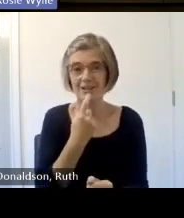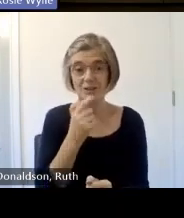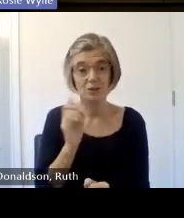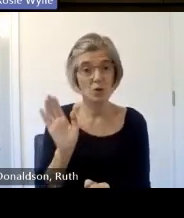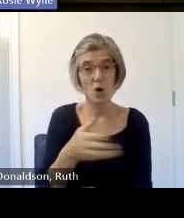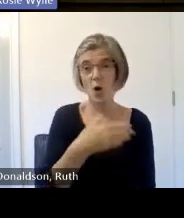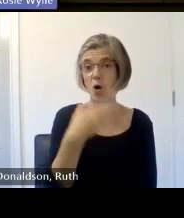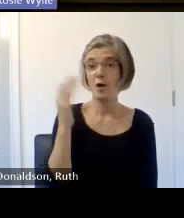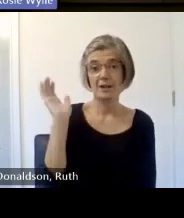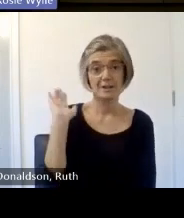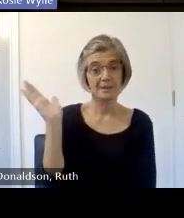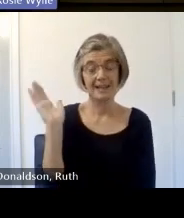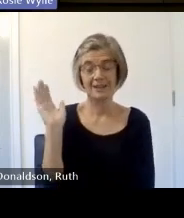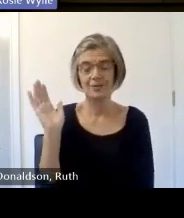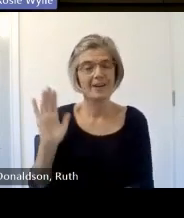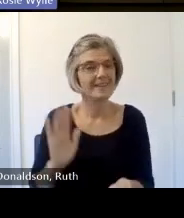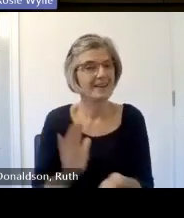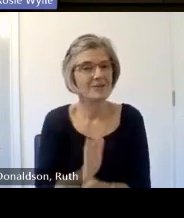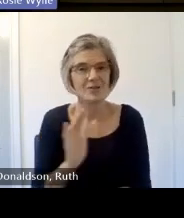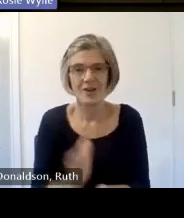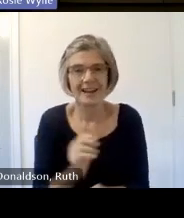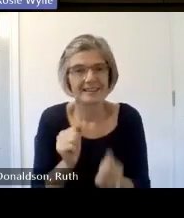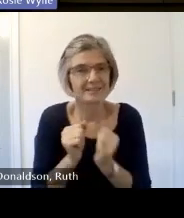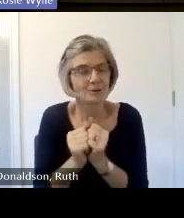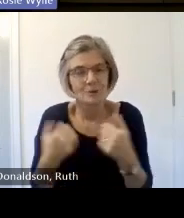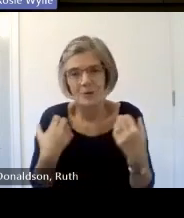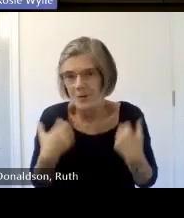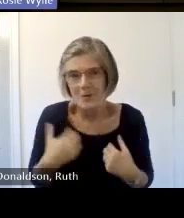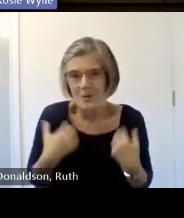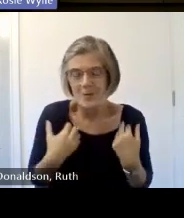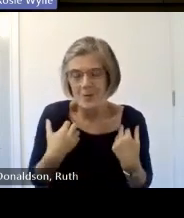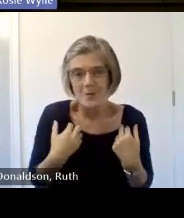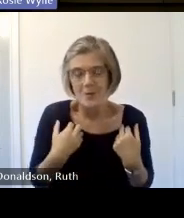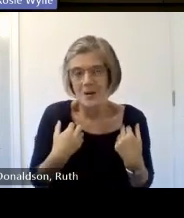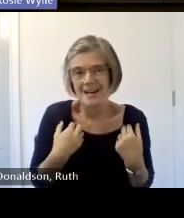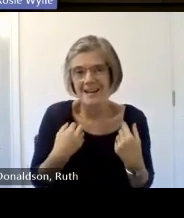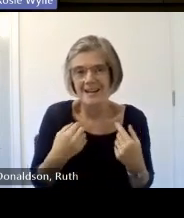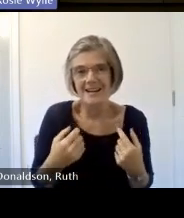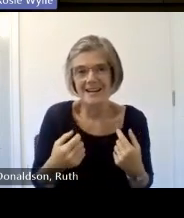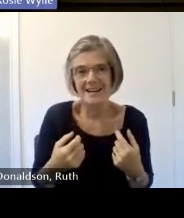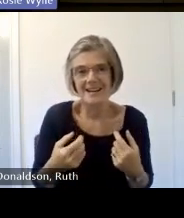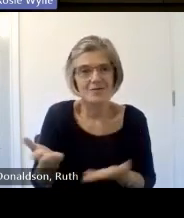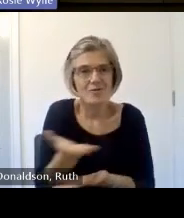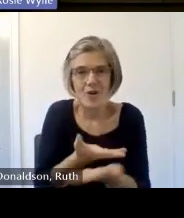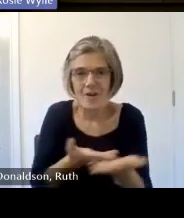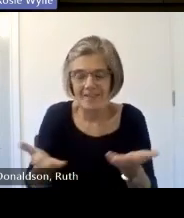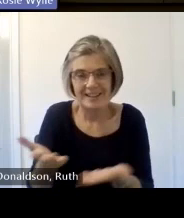excited to hear kind of what people's thoughts are and the conversation as it progresses and there's